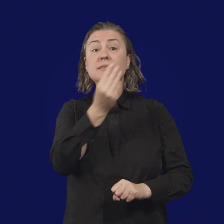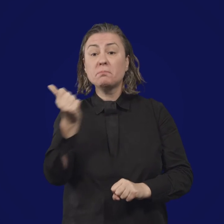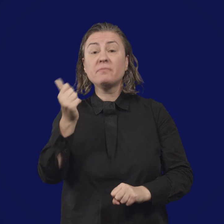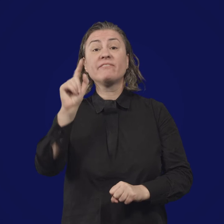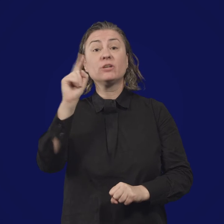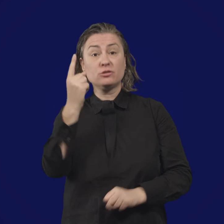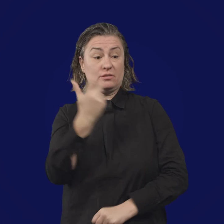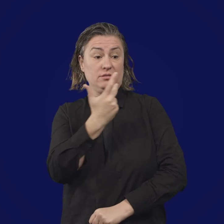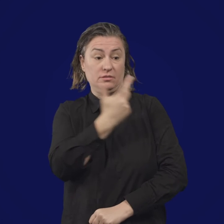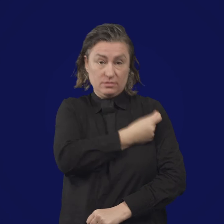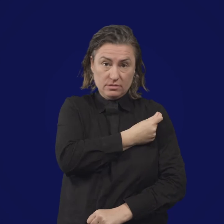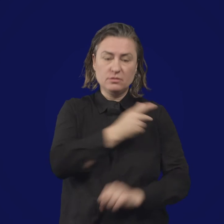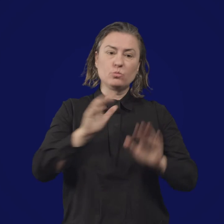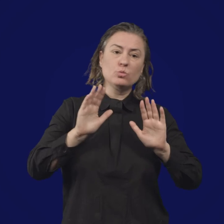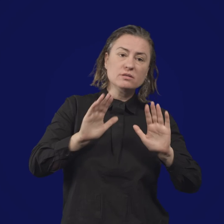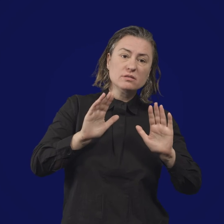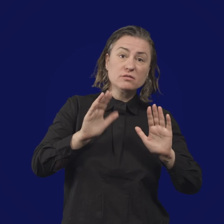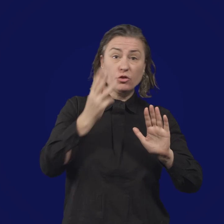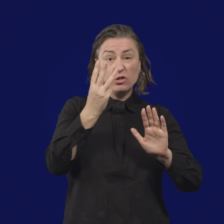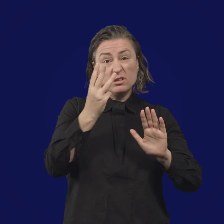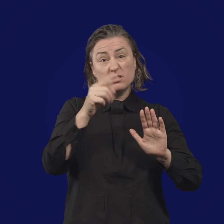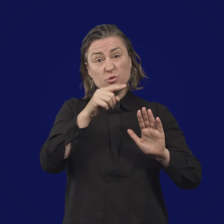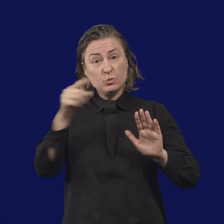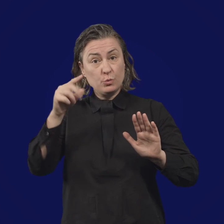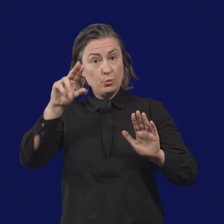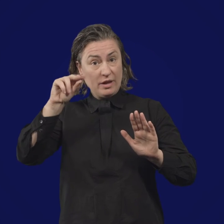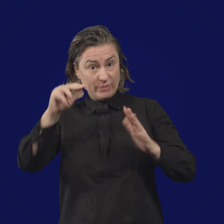After you’ve been vaccinated it will be harder for the virus to infect you,